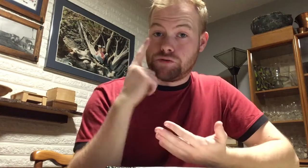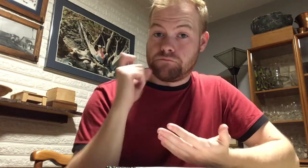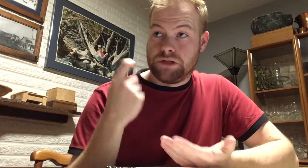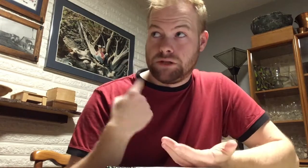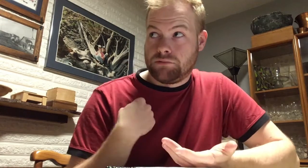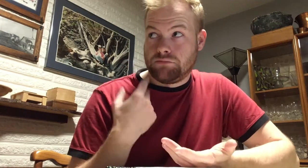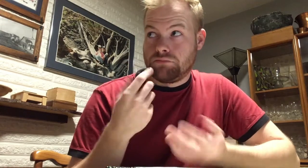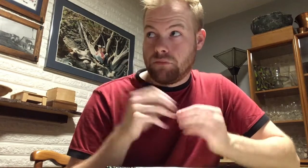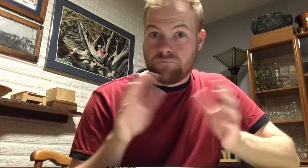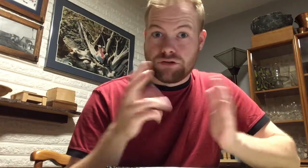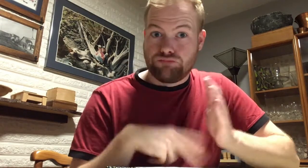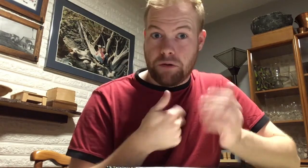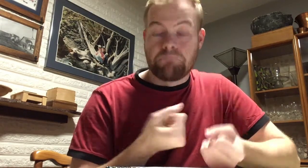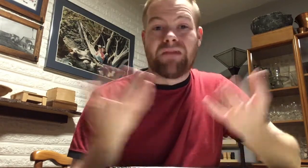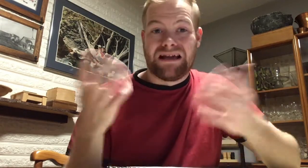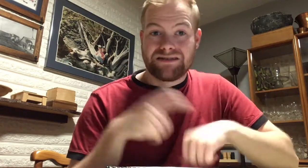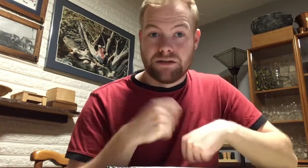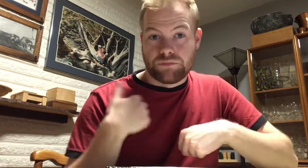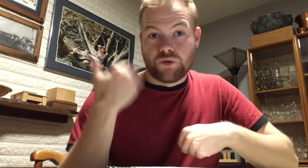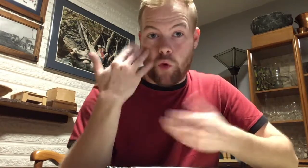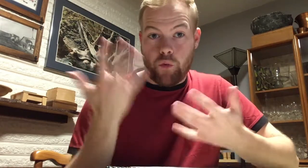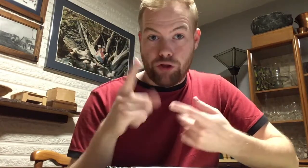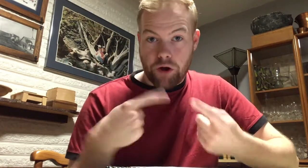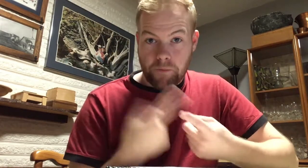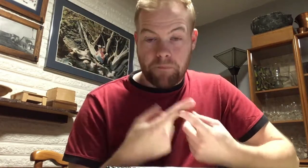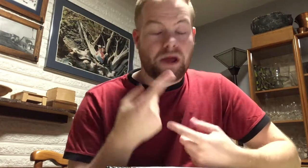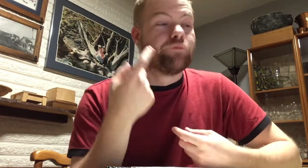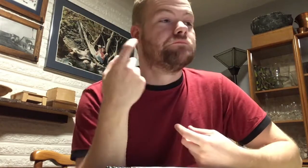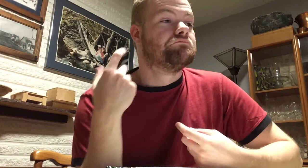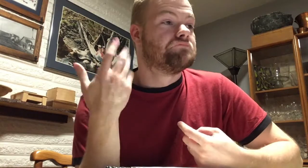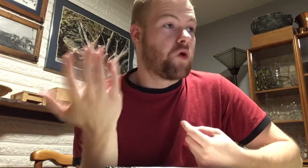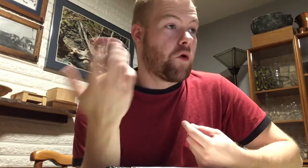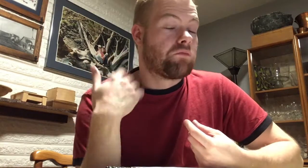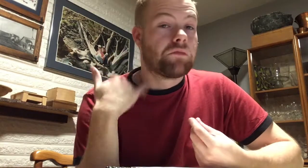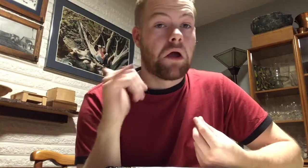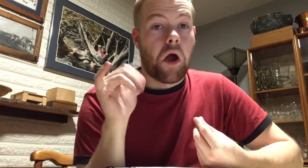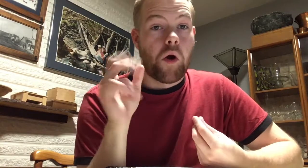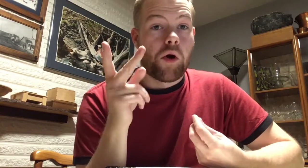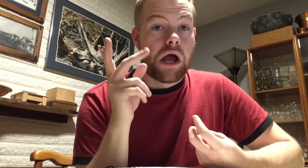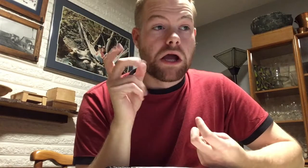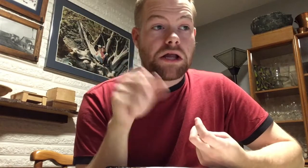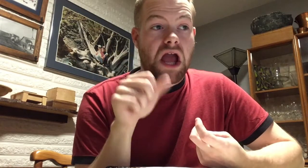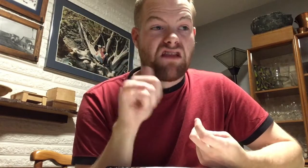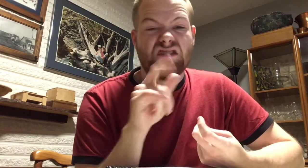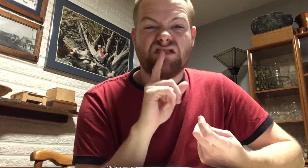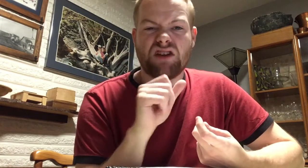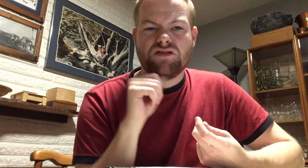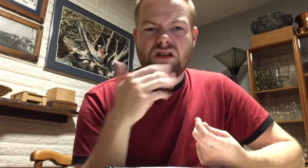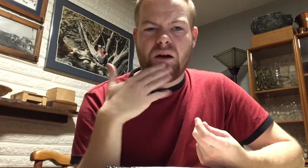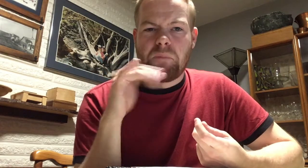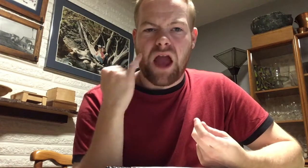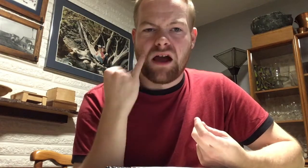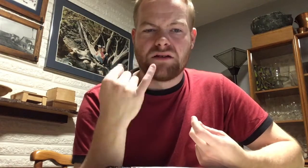Because I’ve obviously read them many times, so I know what they’re about. So, I’m like, “oh okay, yeah, that’s actually not a bad idea.”